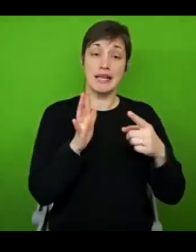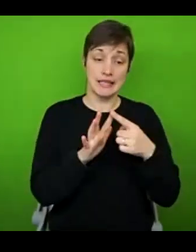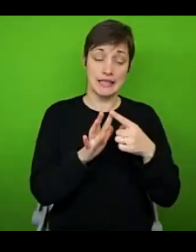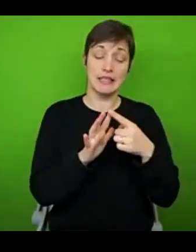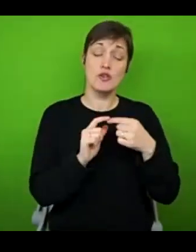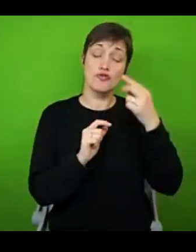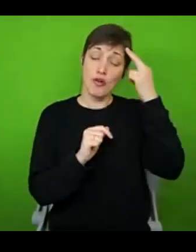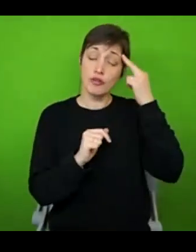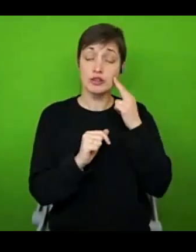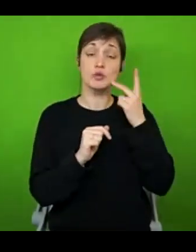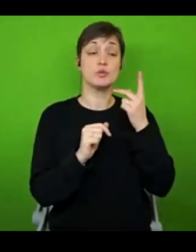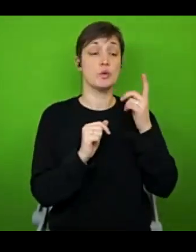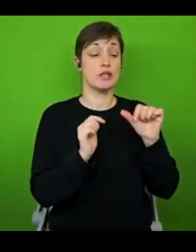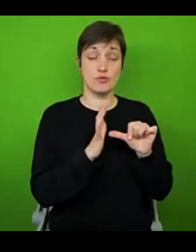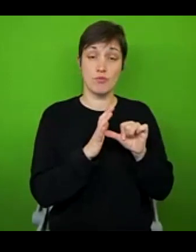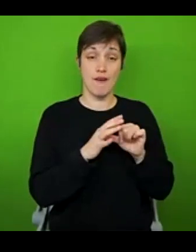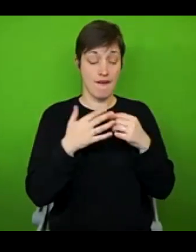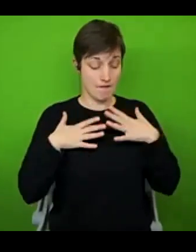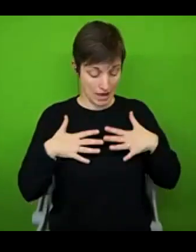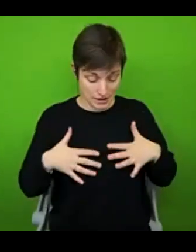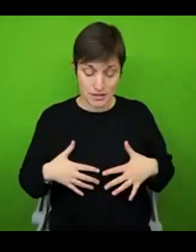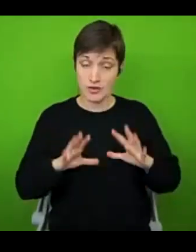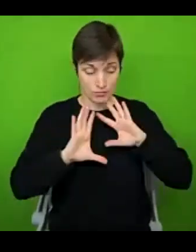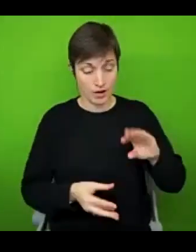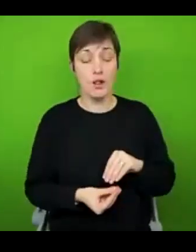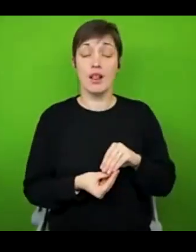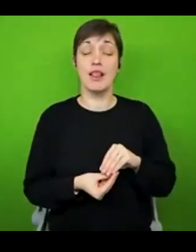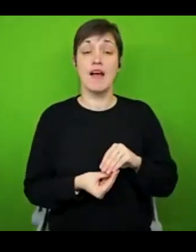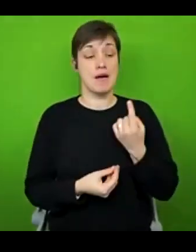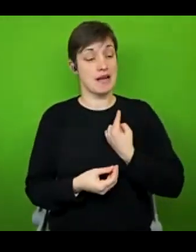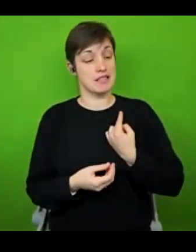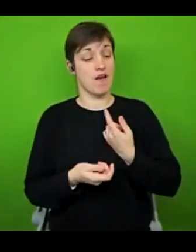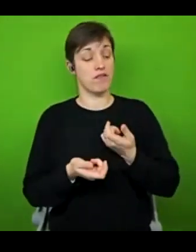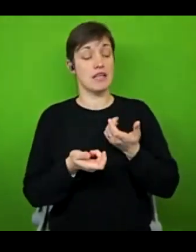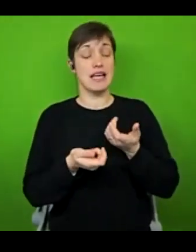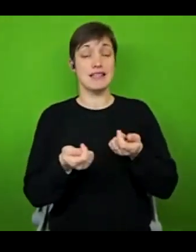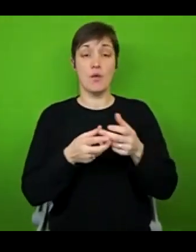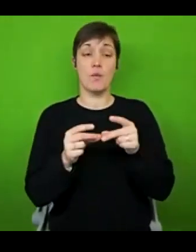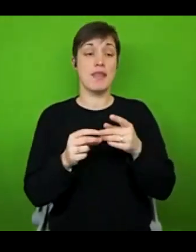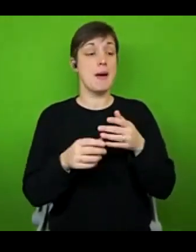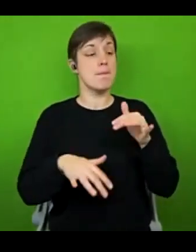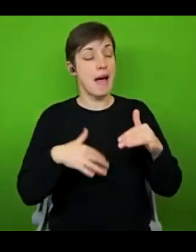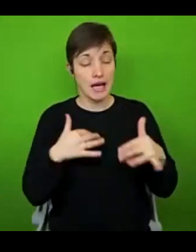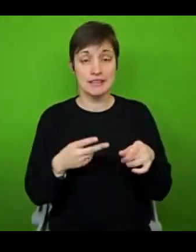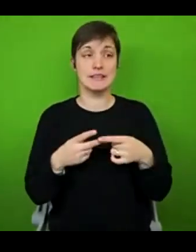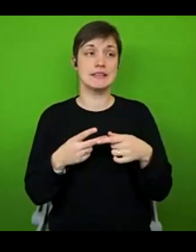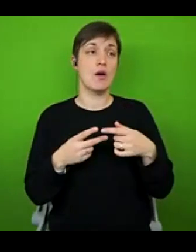systems in the body. And for me, it means I deal with fatigue, pain, cognitive symptoms, sensory overload and